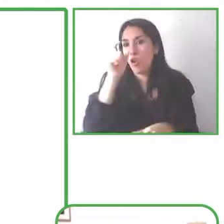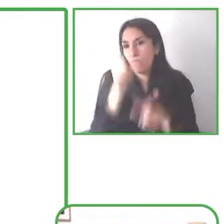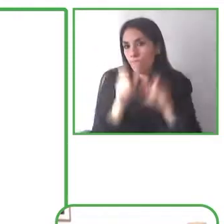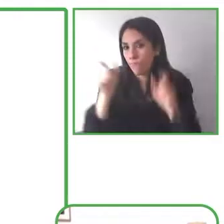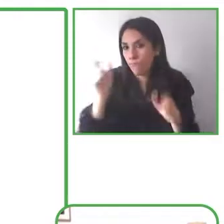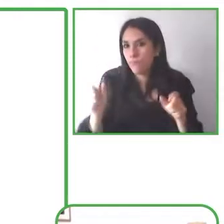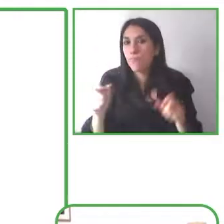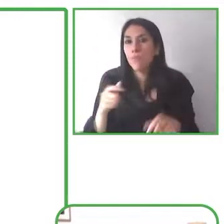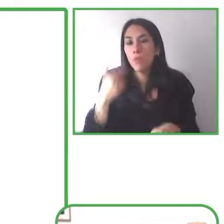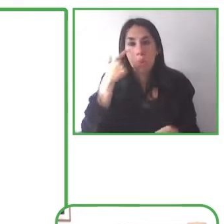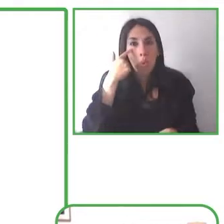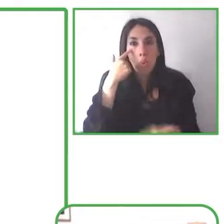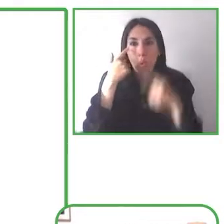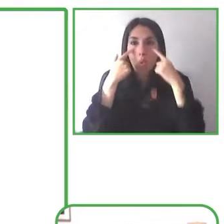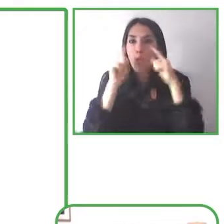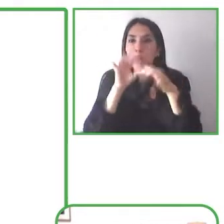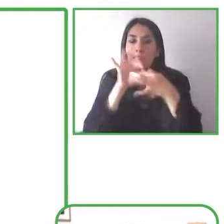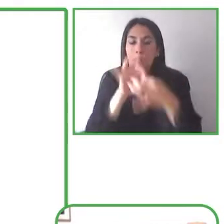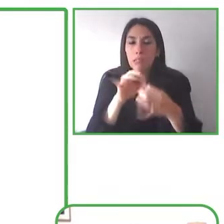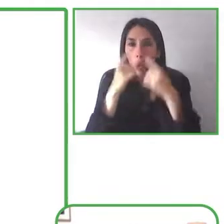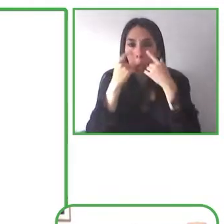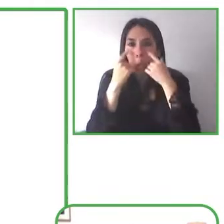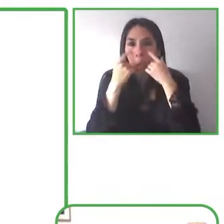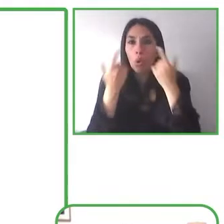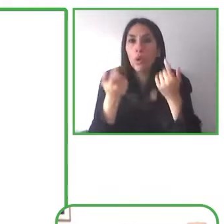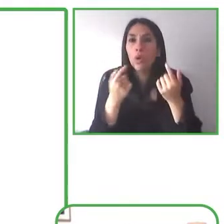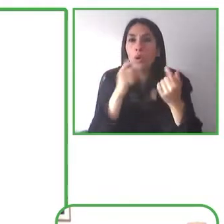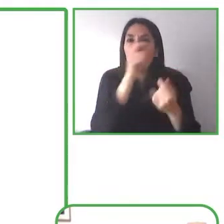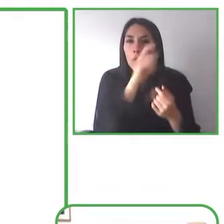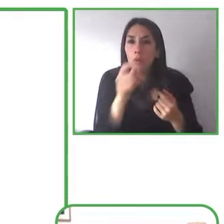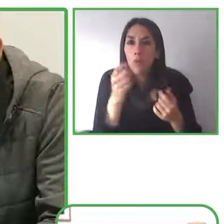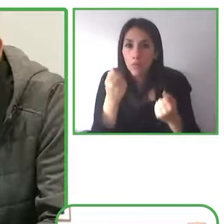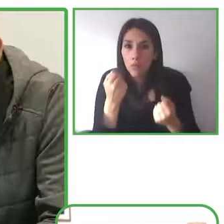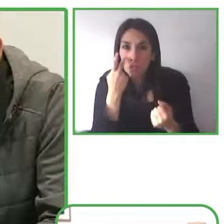read aloud but also visually read it as it's progressing.